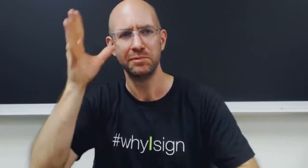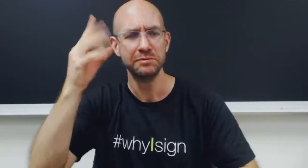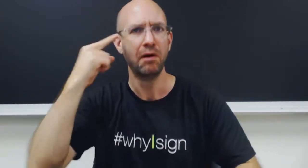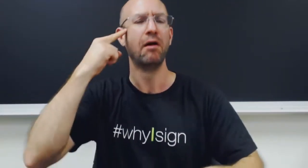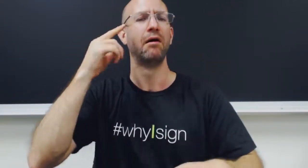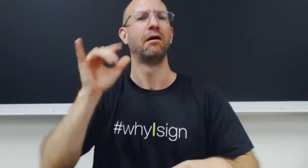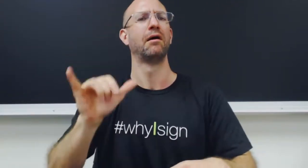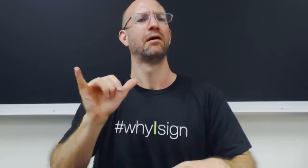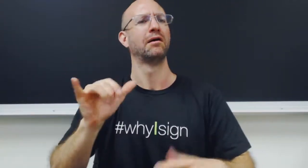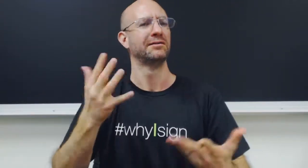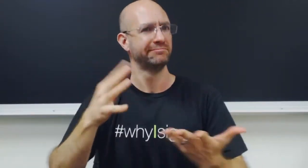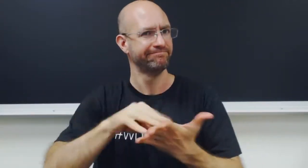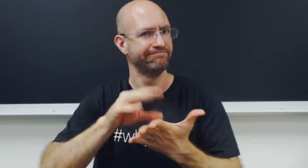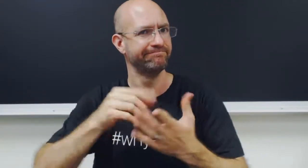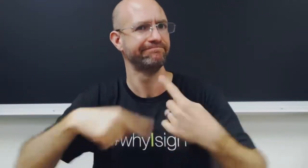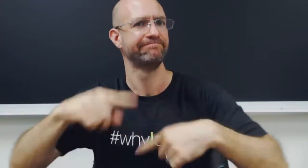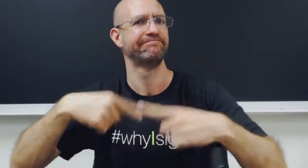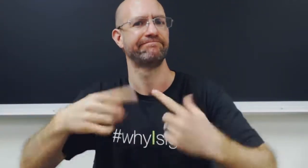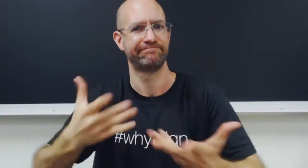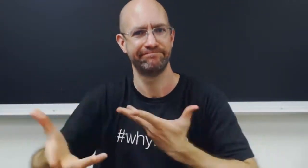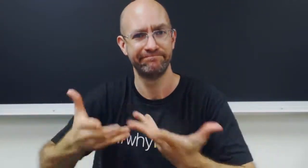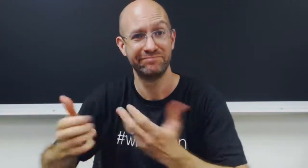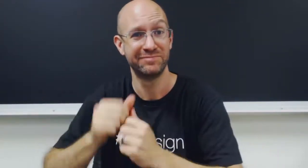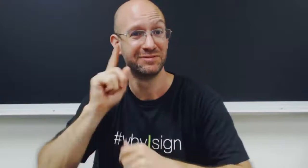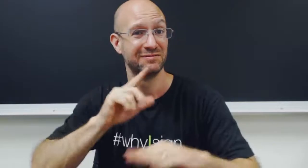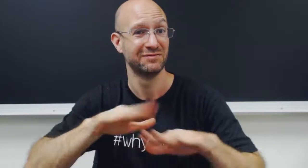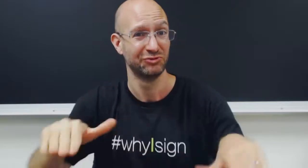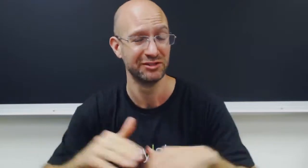making them think about learning sign language to communicate with their Deaf children.